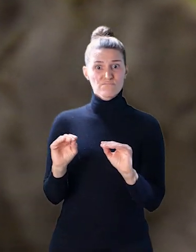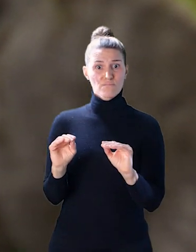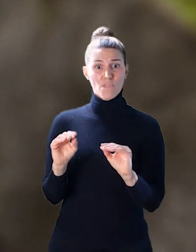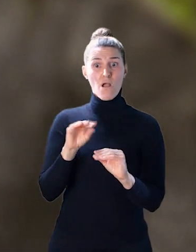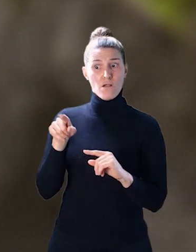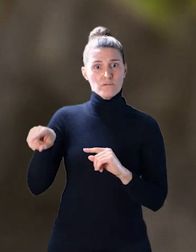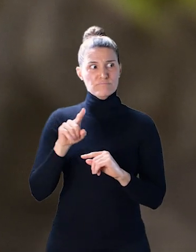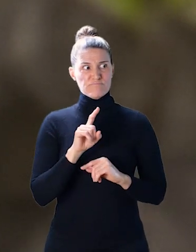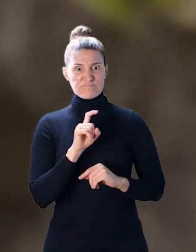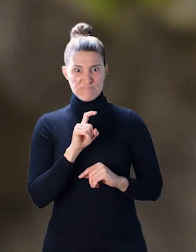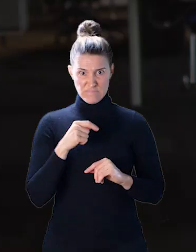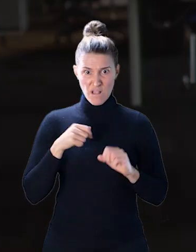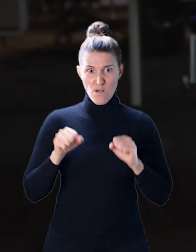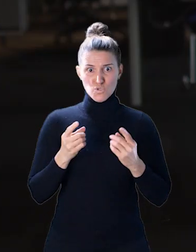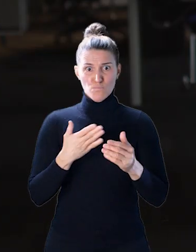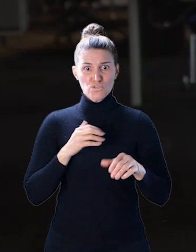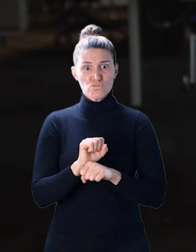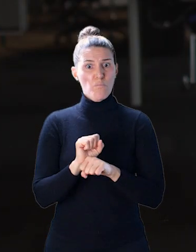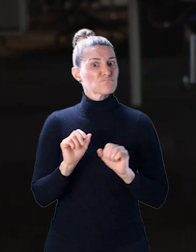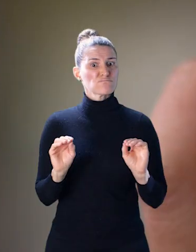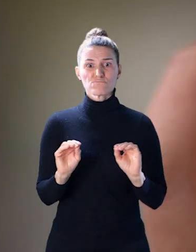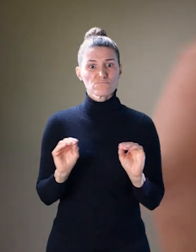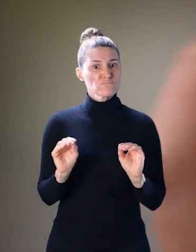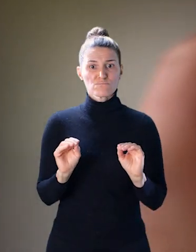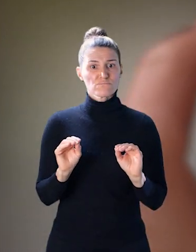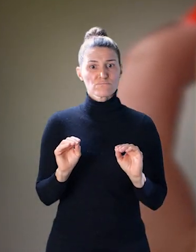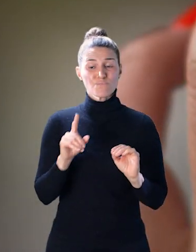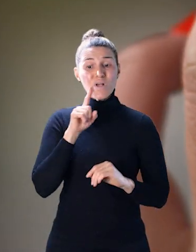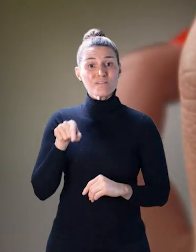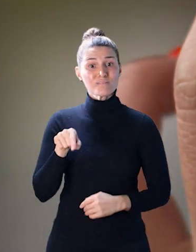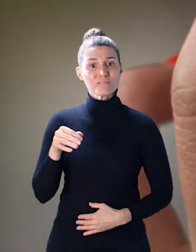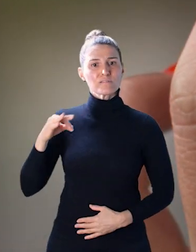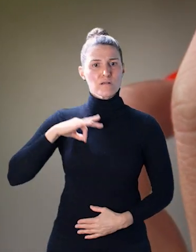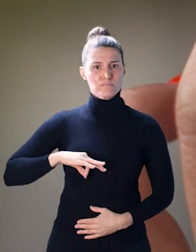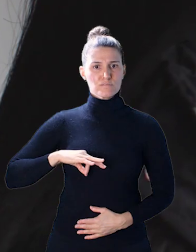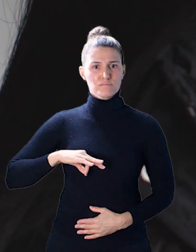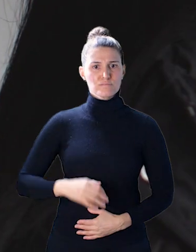make them question my capability to do the job. If anything it was an asset.